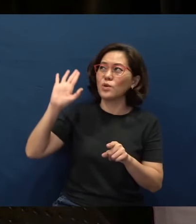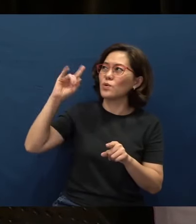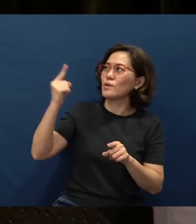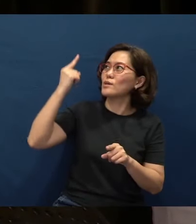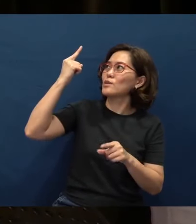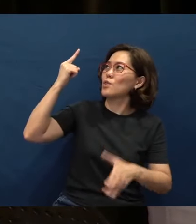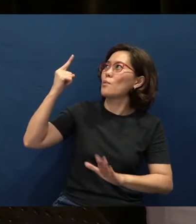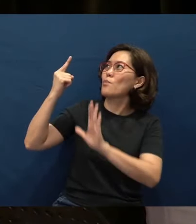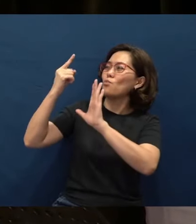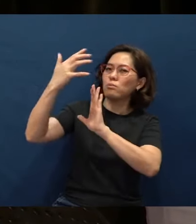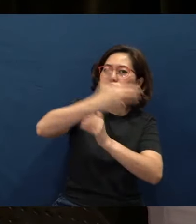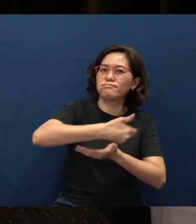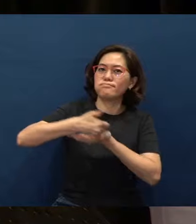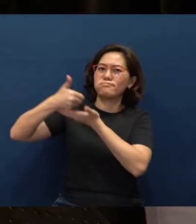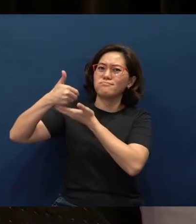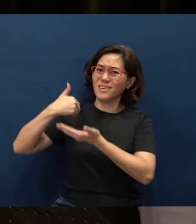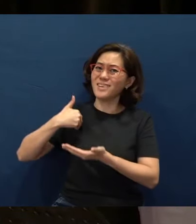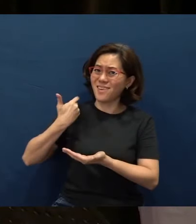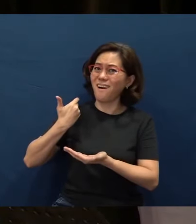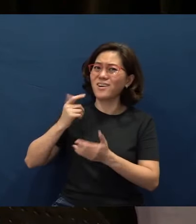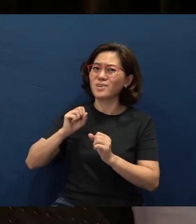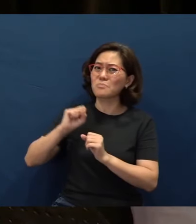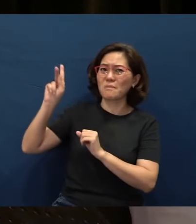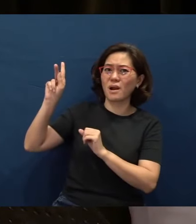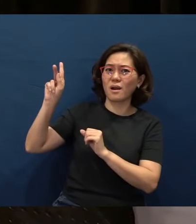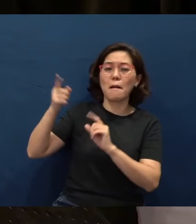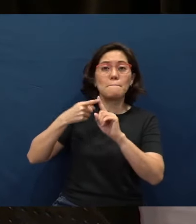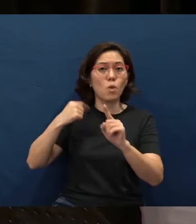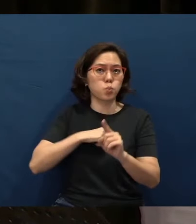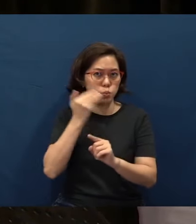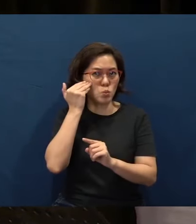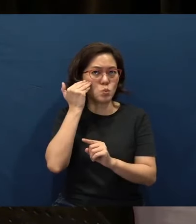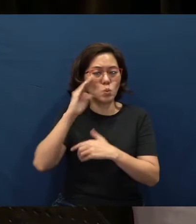at such a young age, but yet, Lord, we know that all things work together